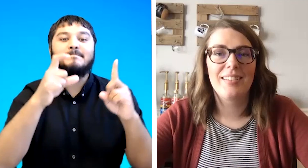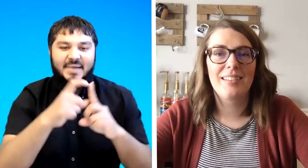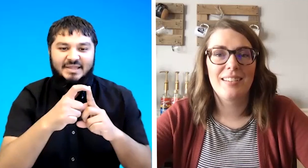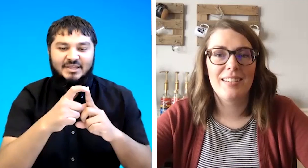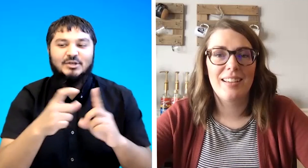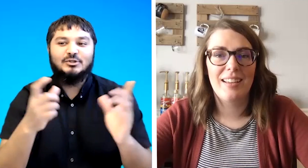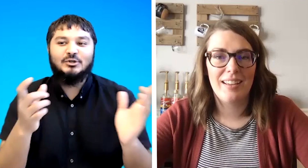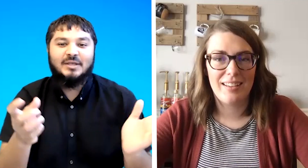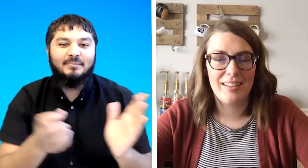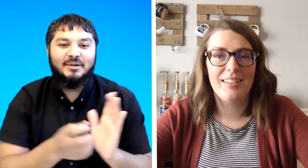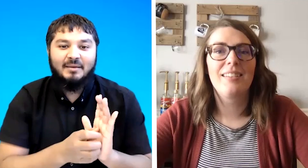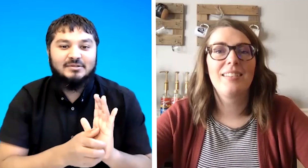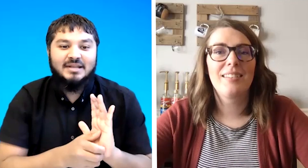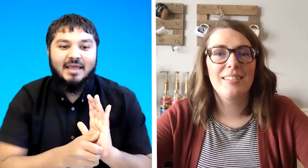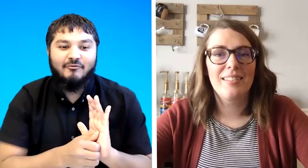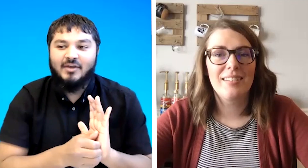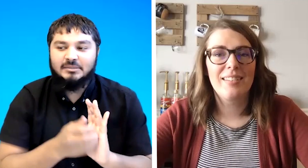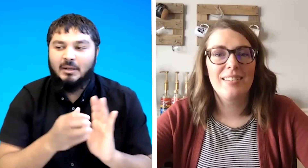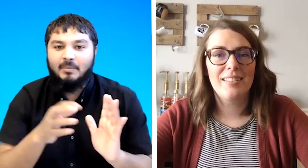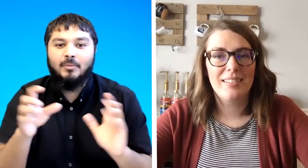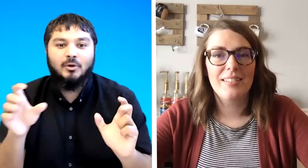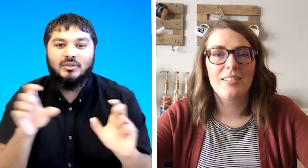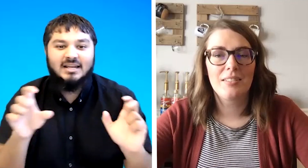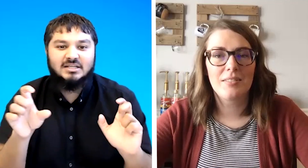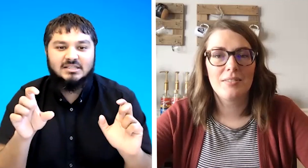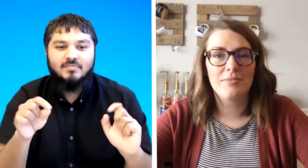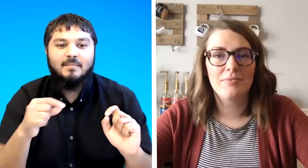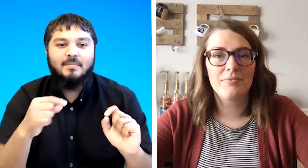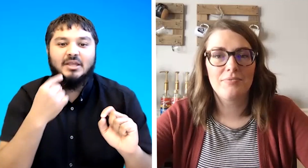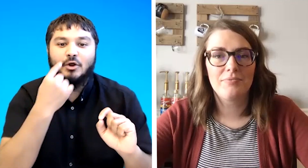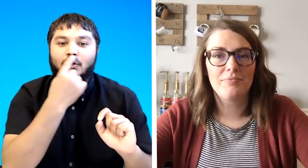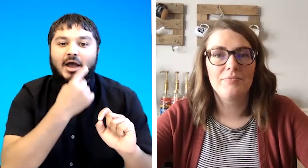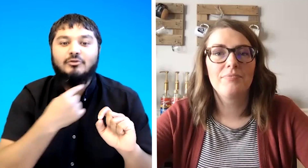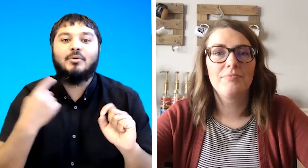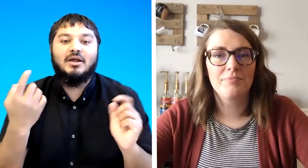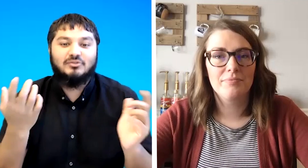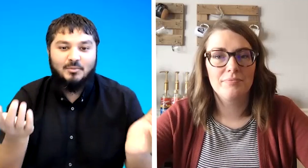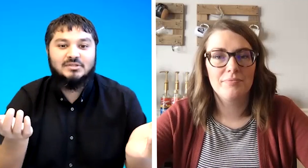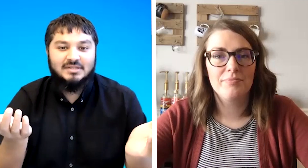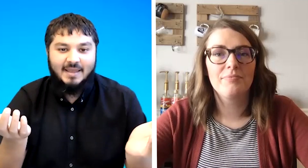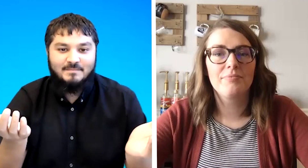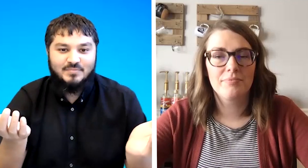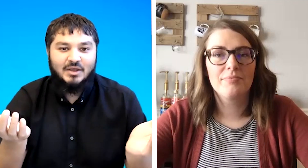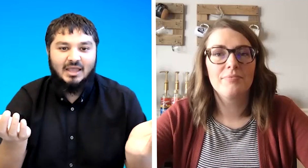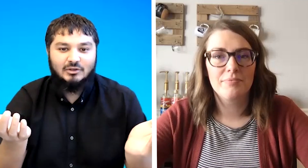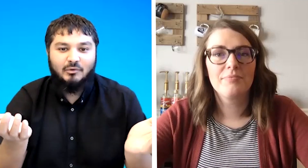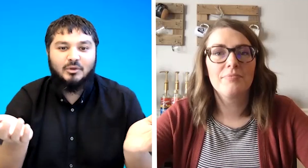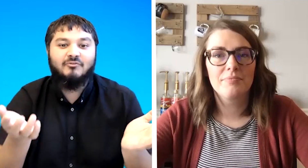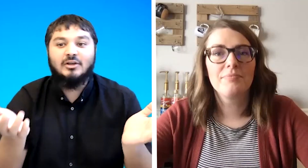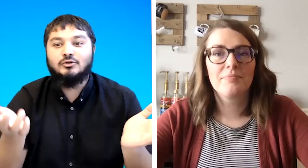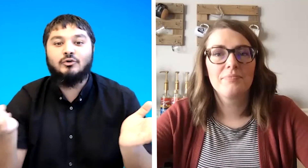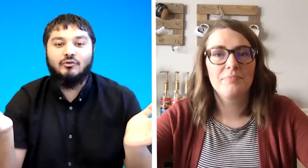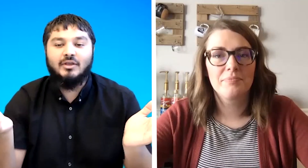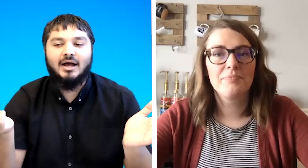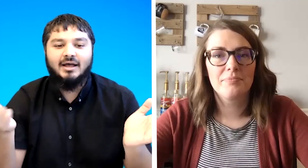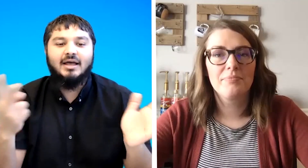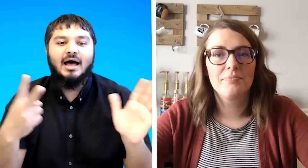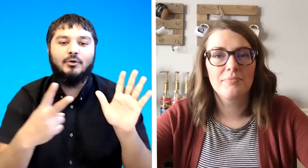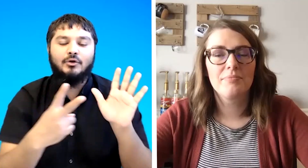men so sometimes fingerspelling people know the letters but they don't know how to predict someone's name okay so it was victoria i would go